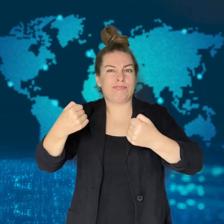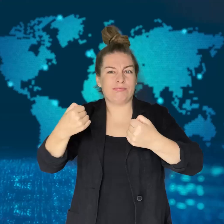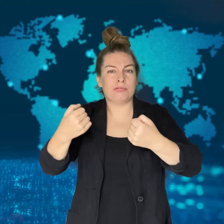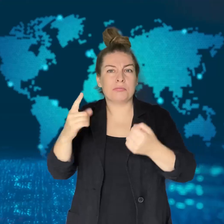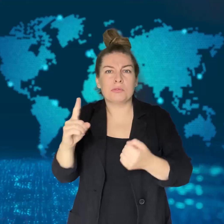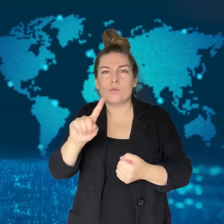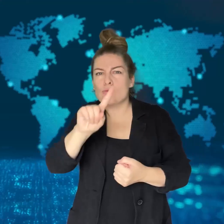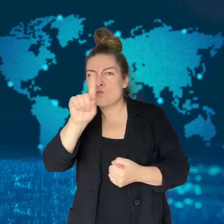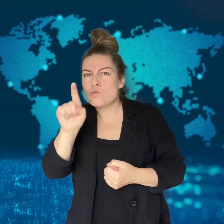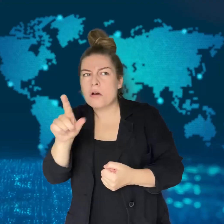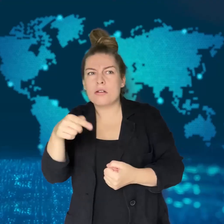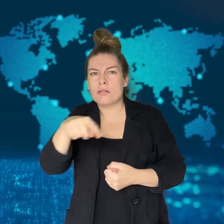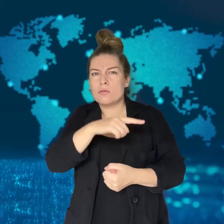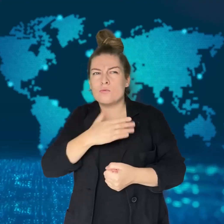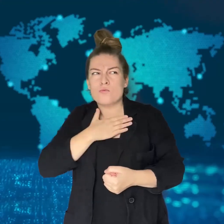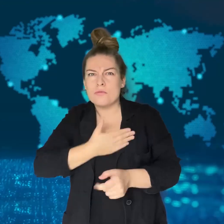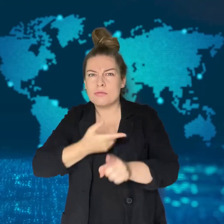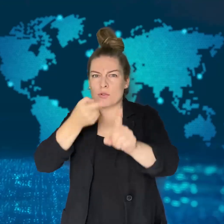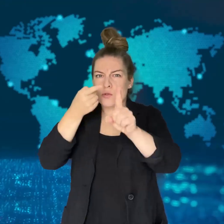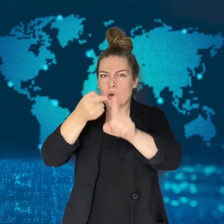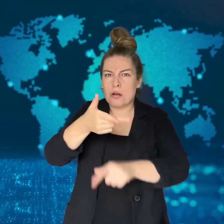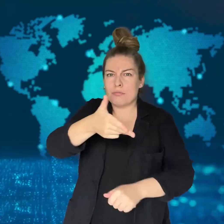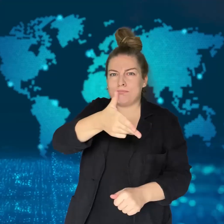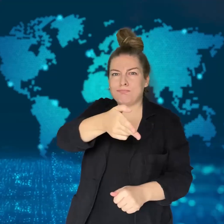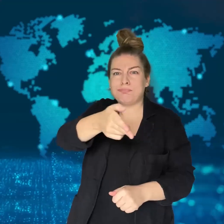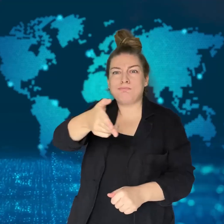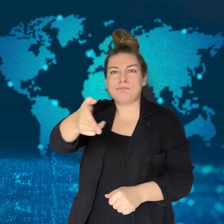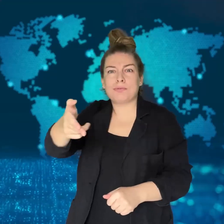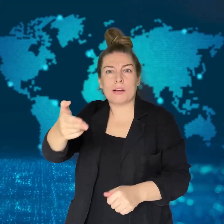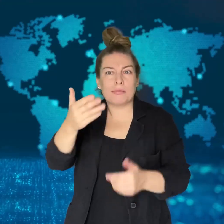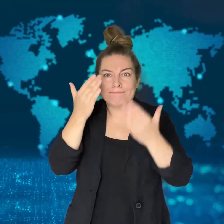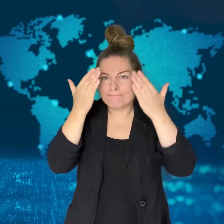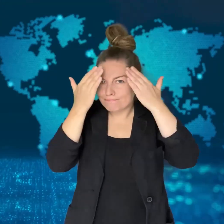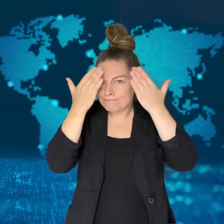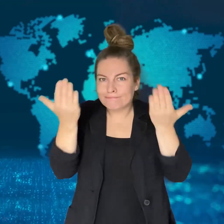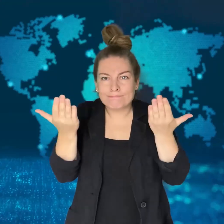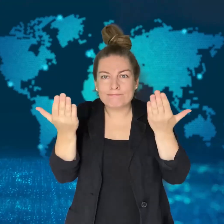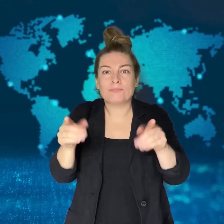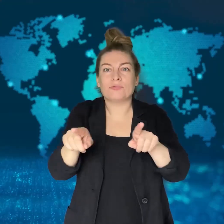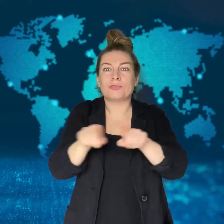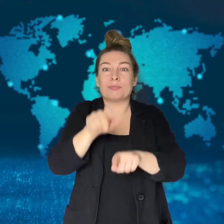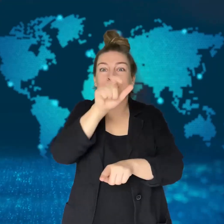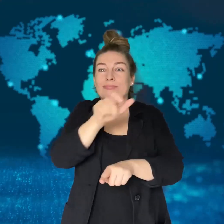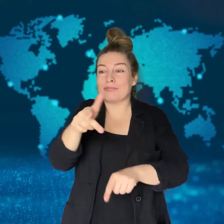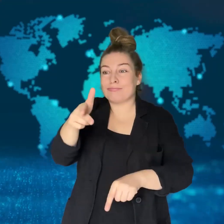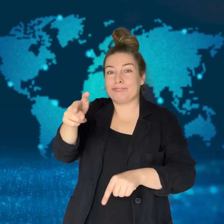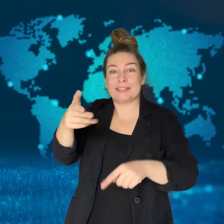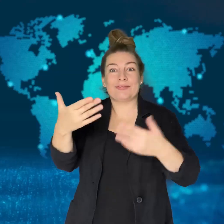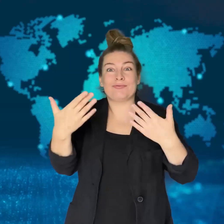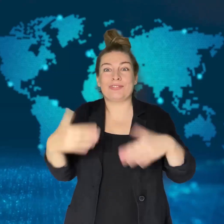The motive for the shooting is still unknown,